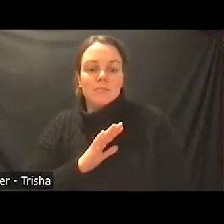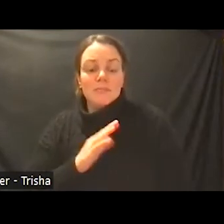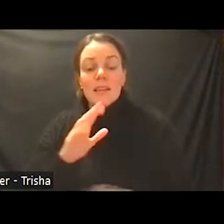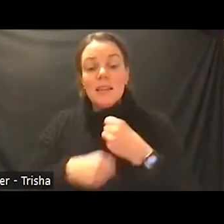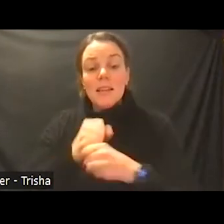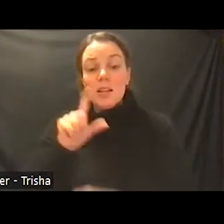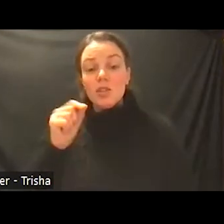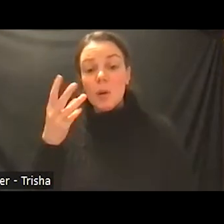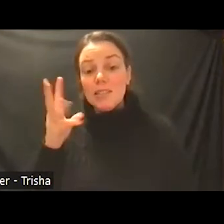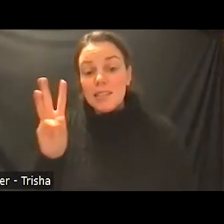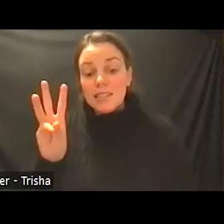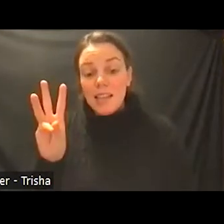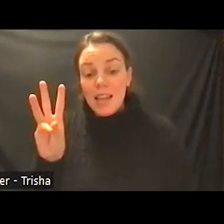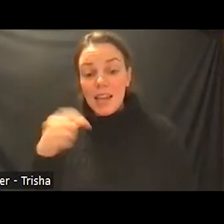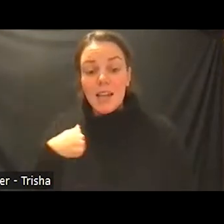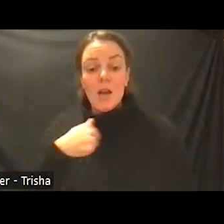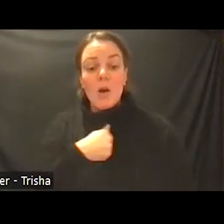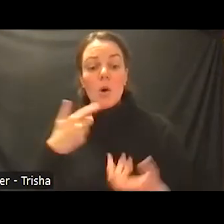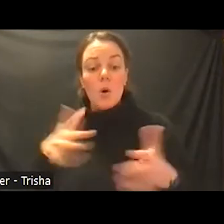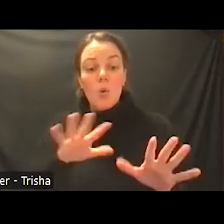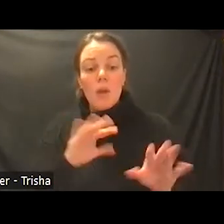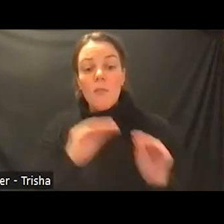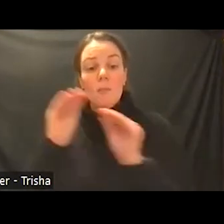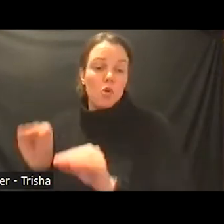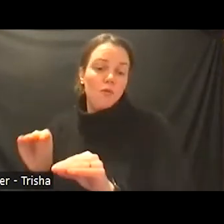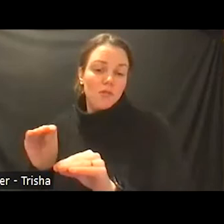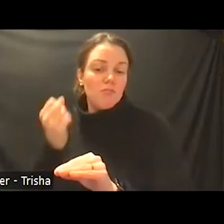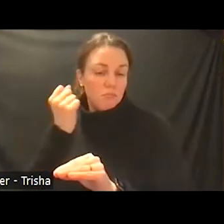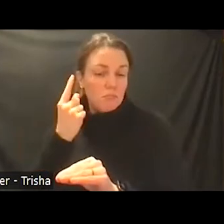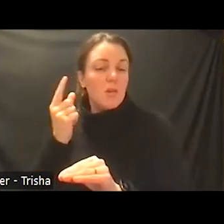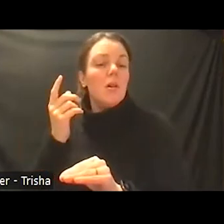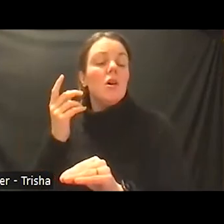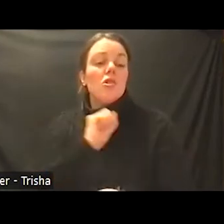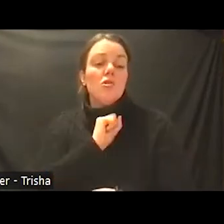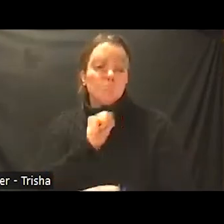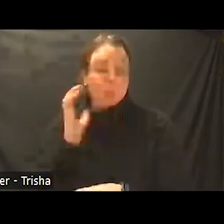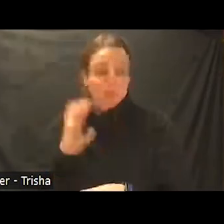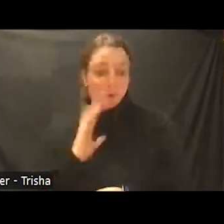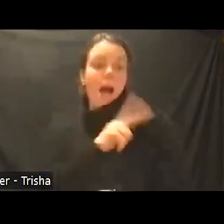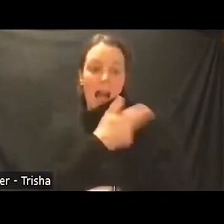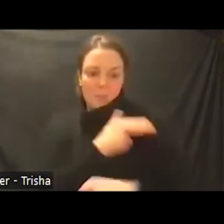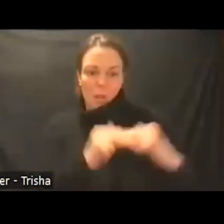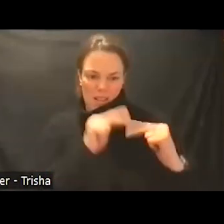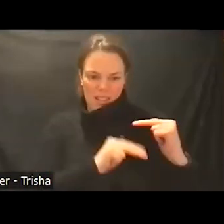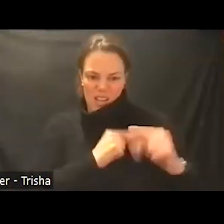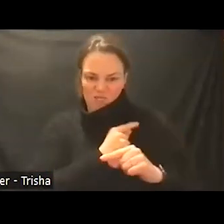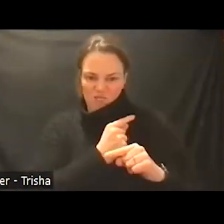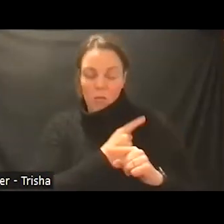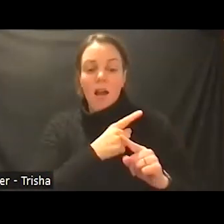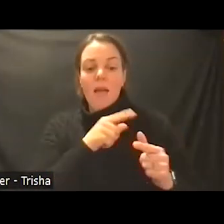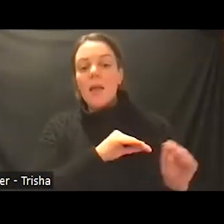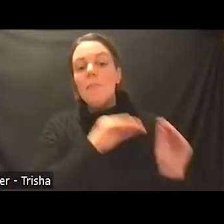move from the stromaria hospital building to west henrietta road where the physical space